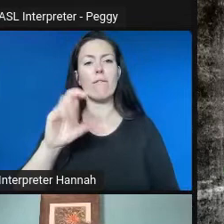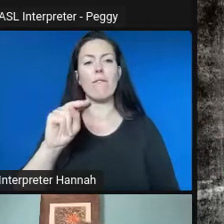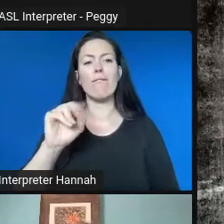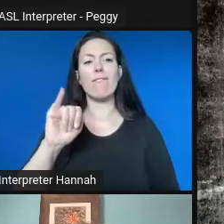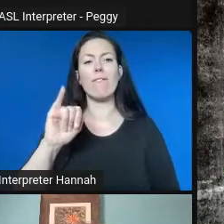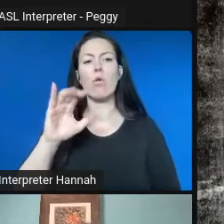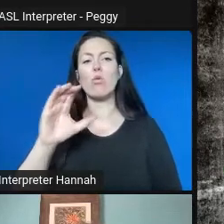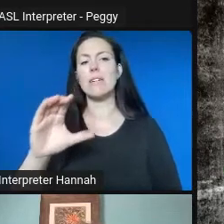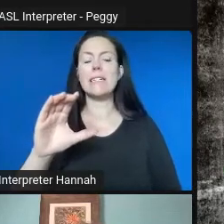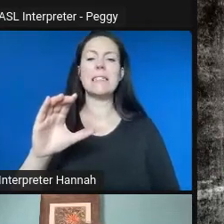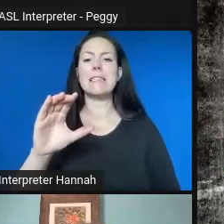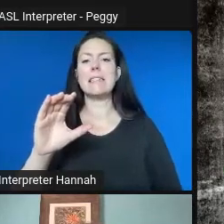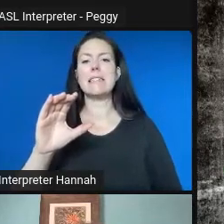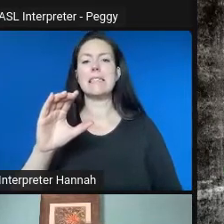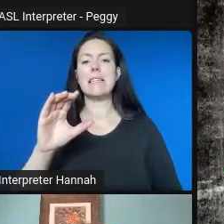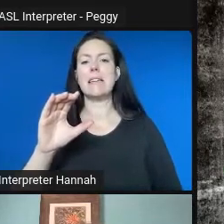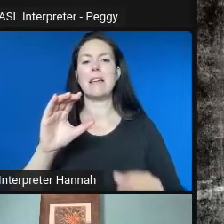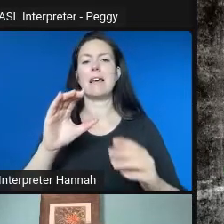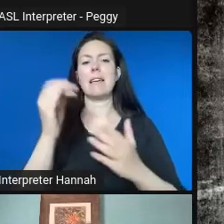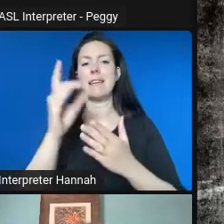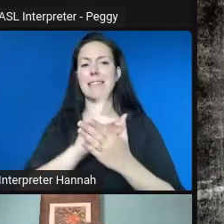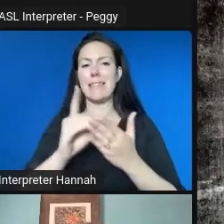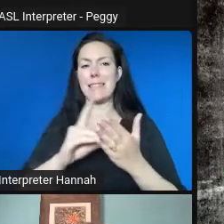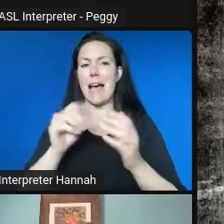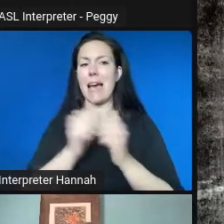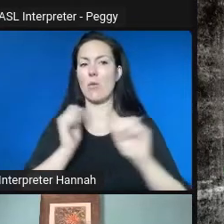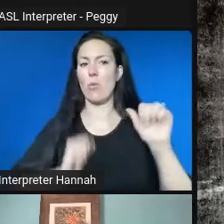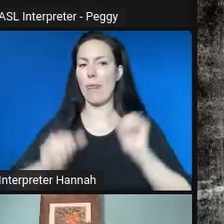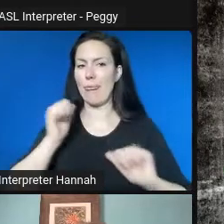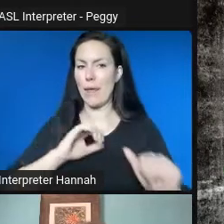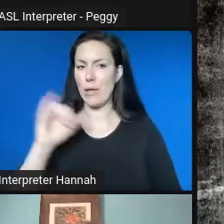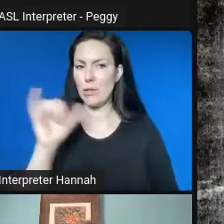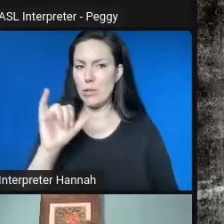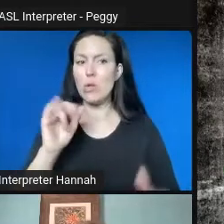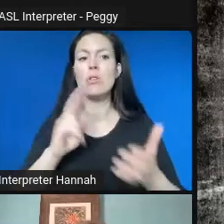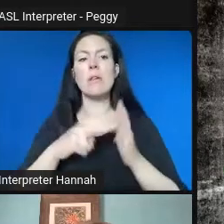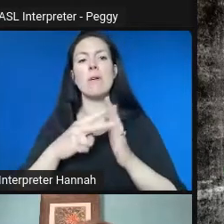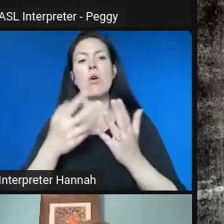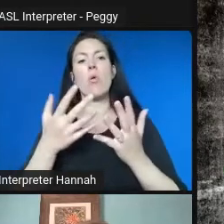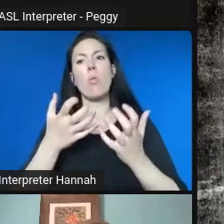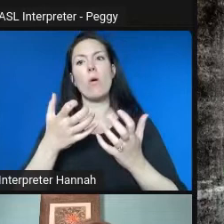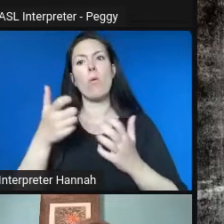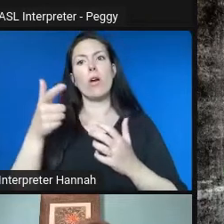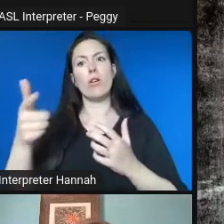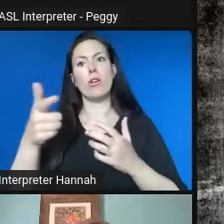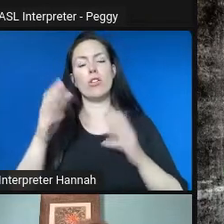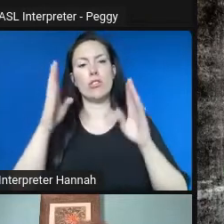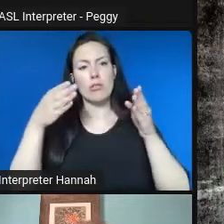And we knew that we wanted her to focus on placemaking within one of the business districts